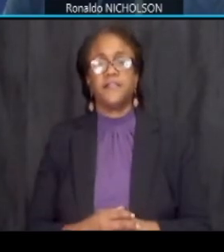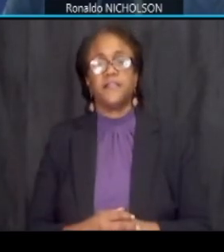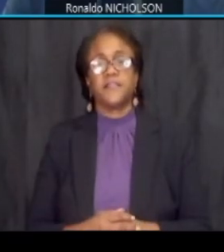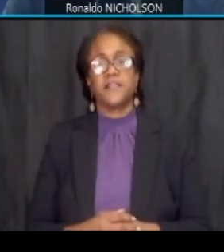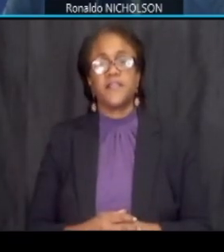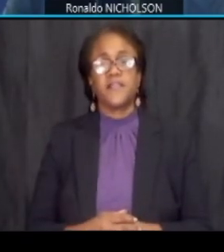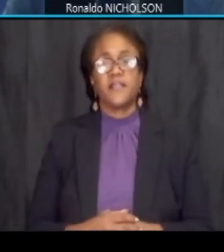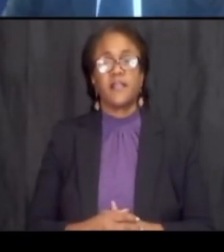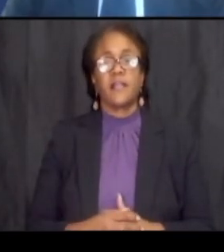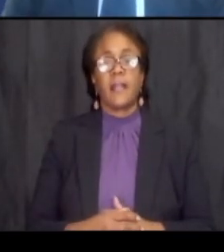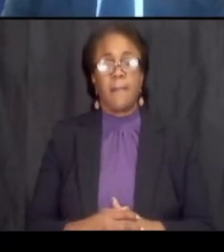next slide